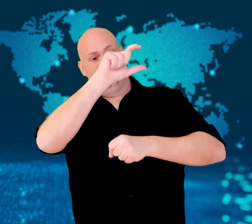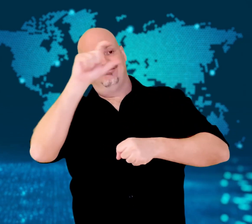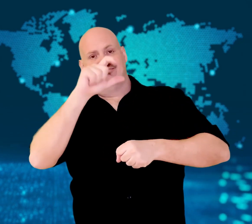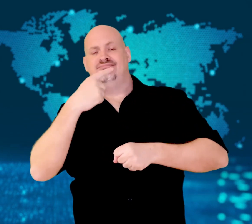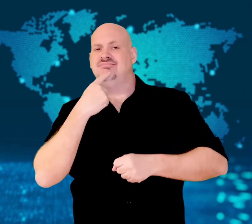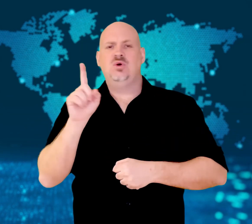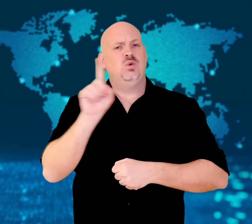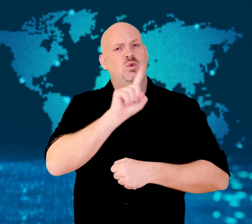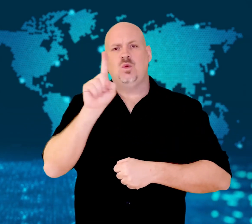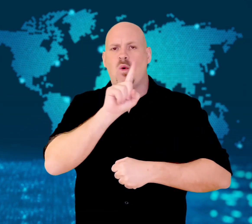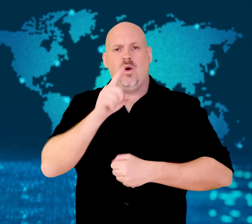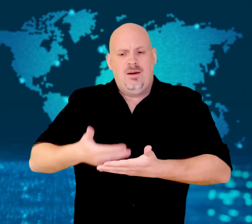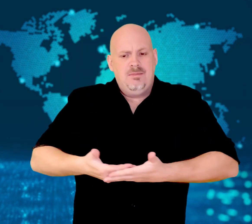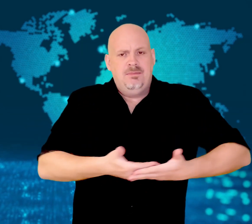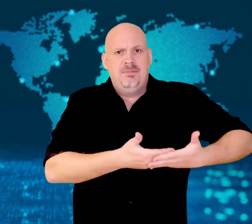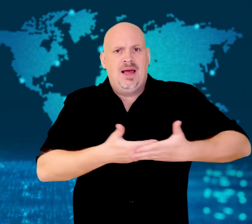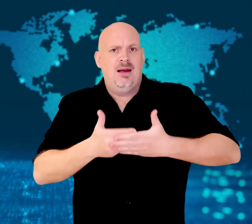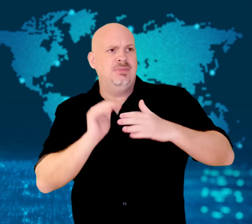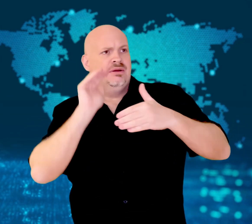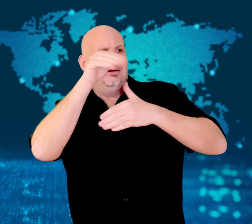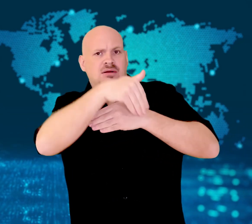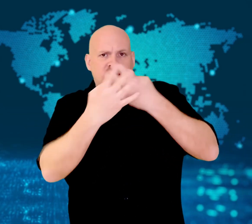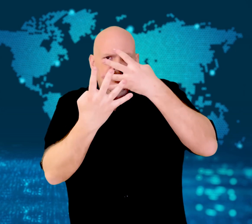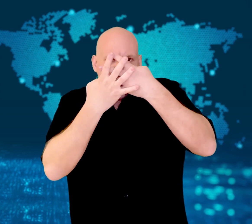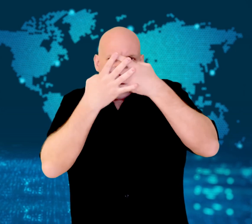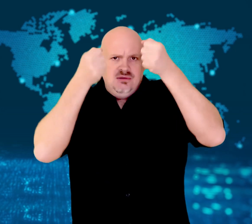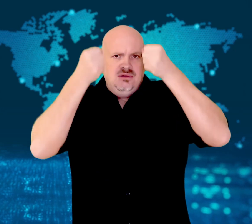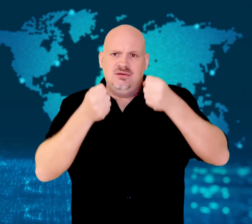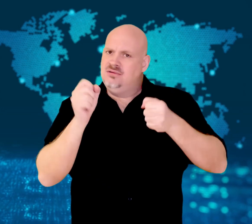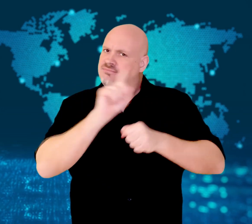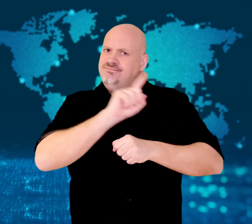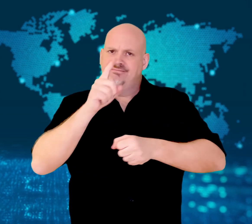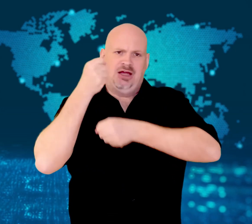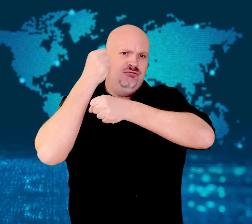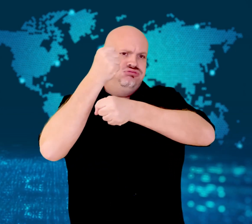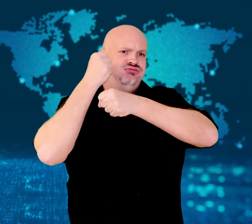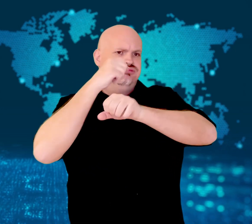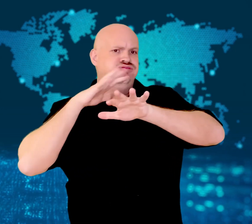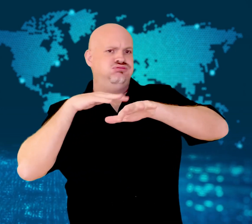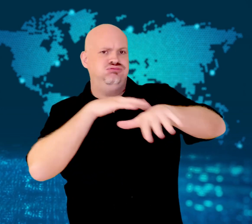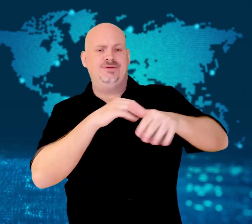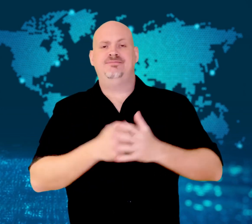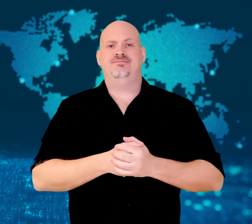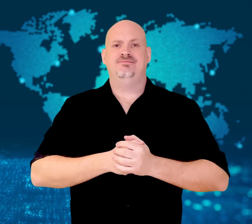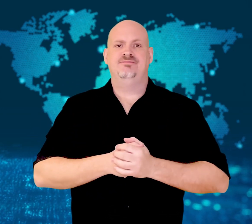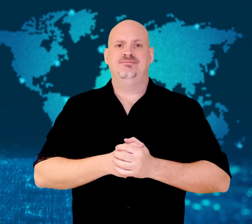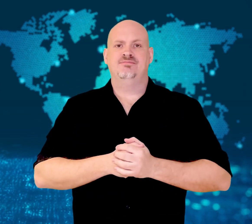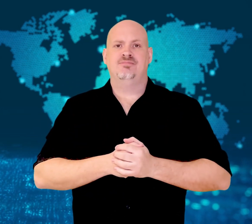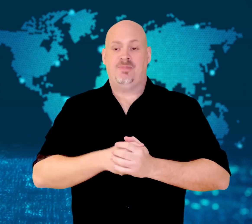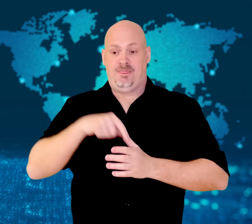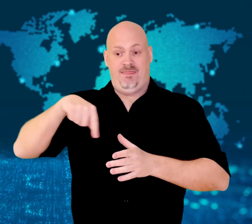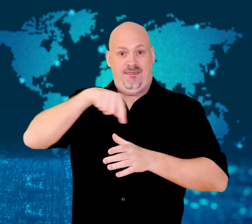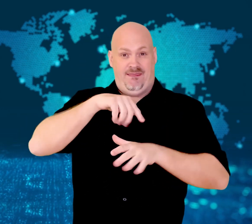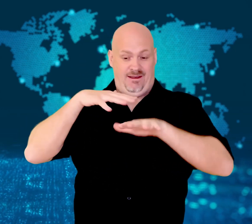parliament building waving signs reading "no babies behind bars".